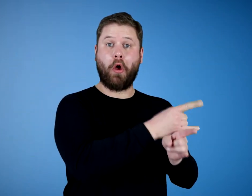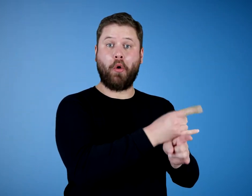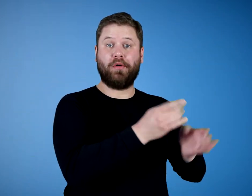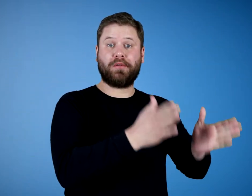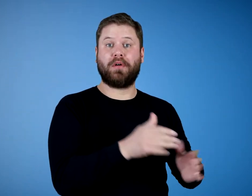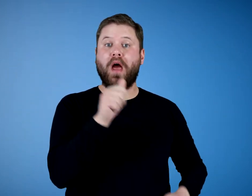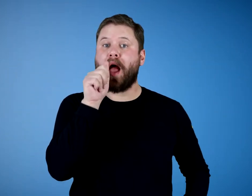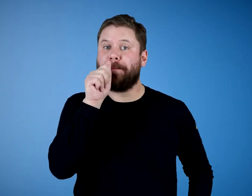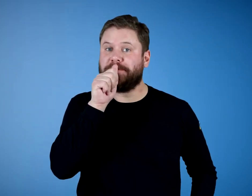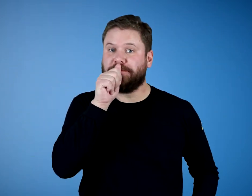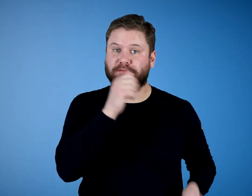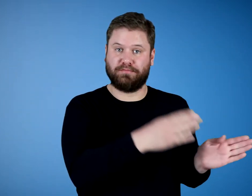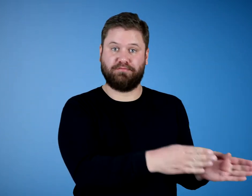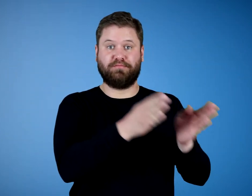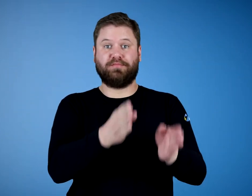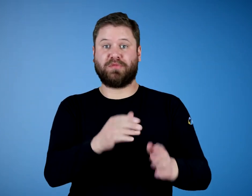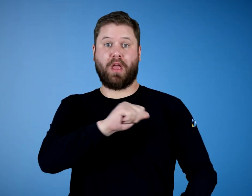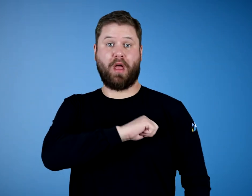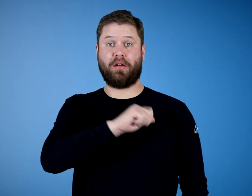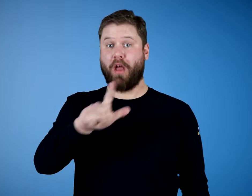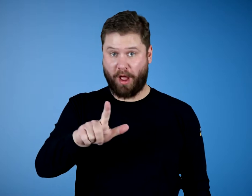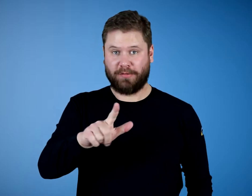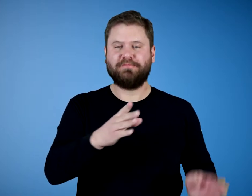Alcoholics Anonymous, Al-Anon,